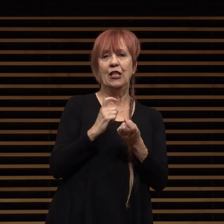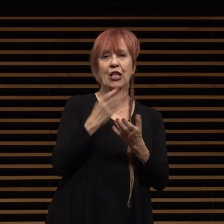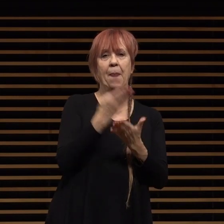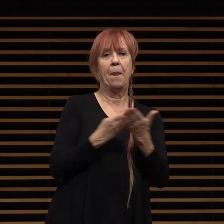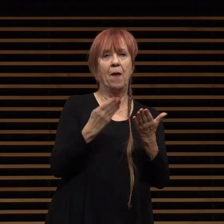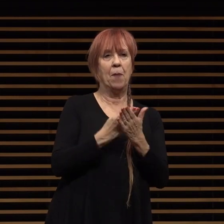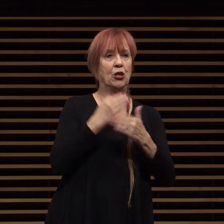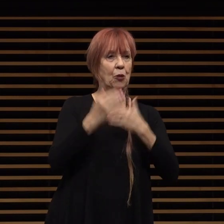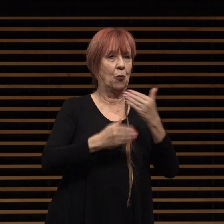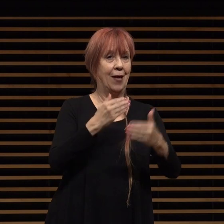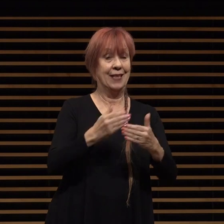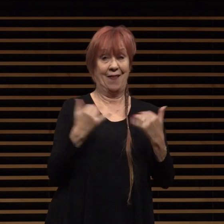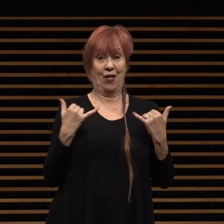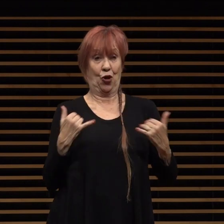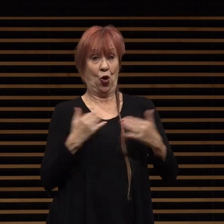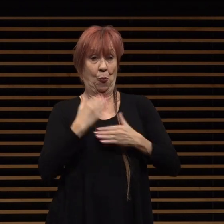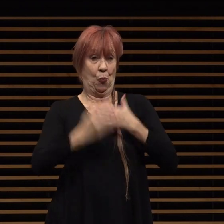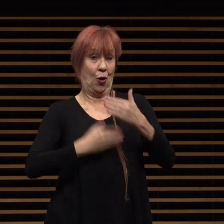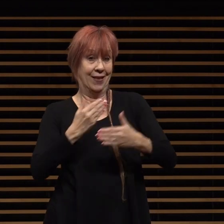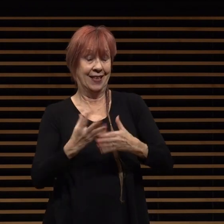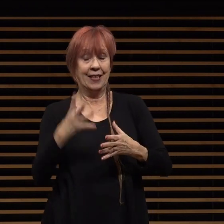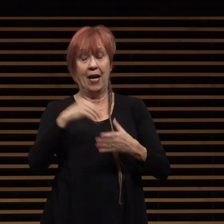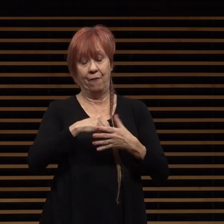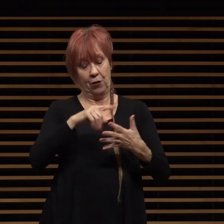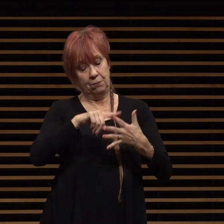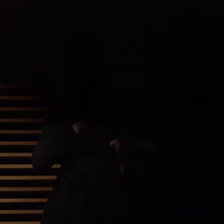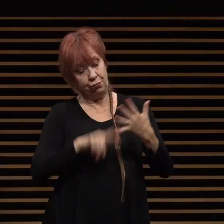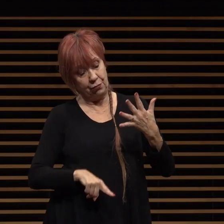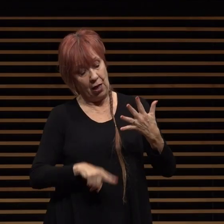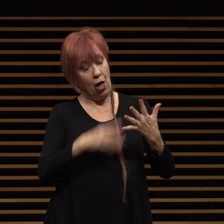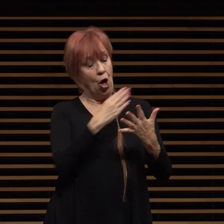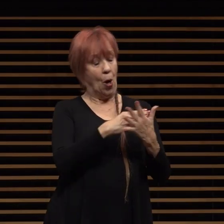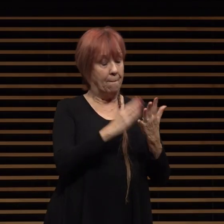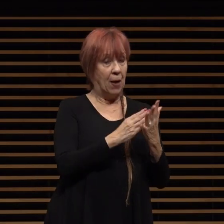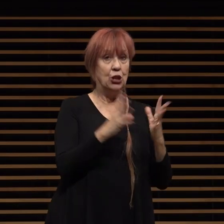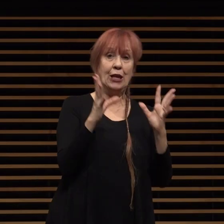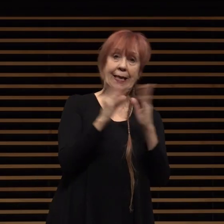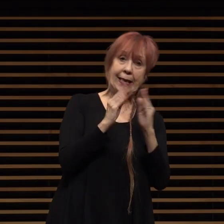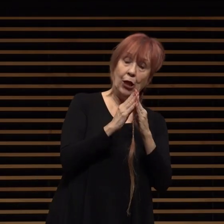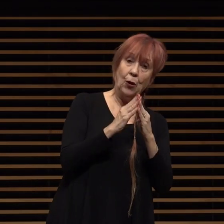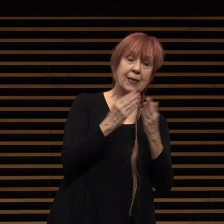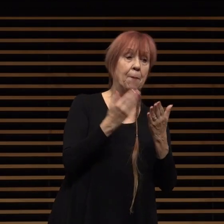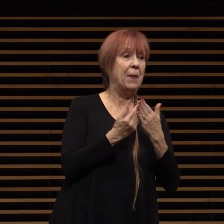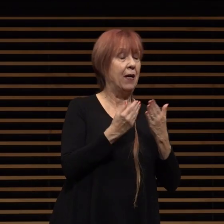the current process involves a series of budget hearings